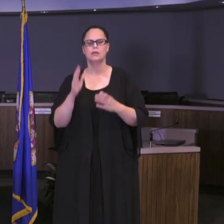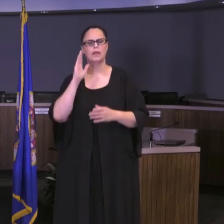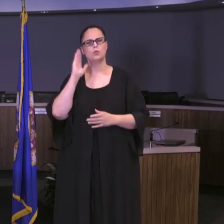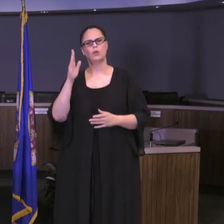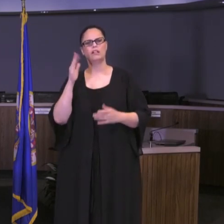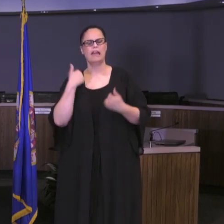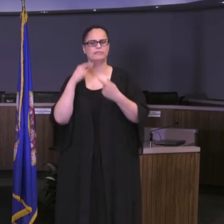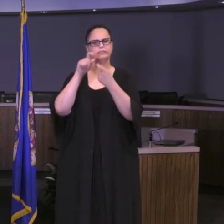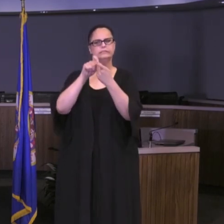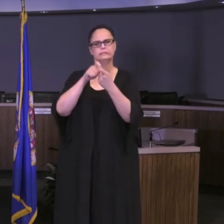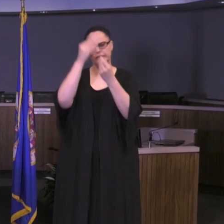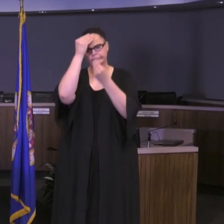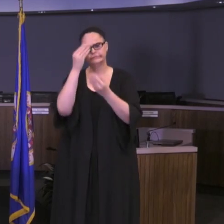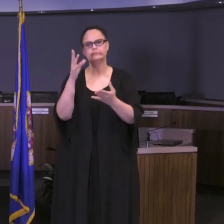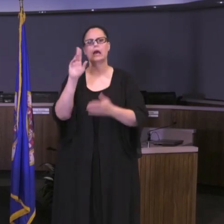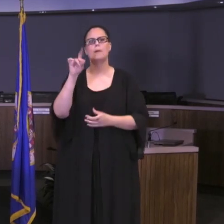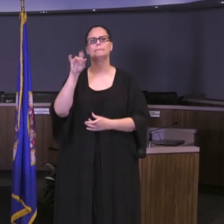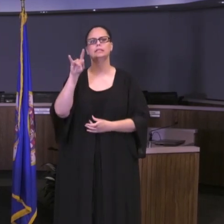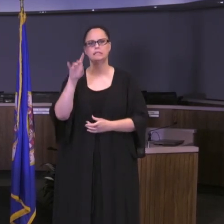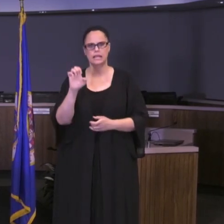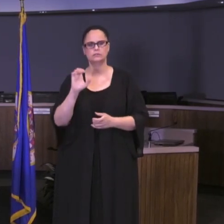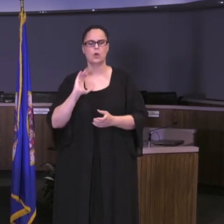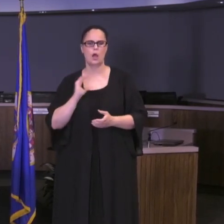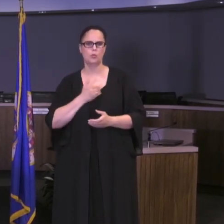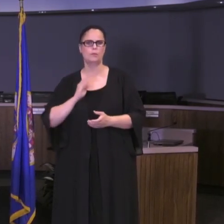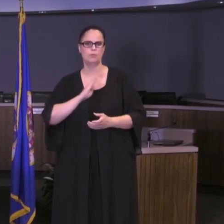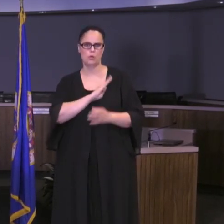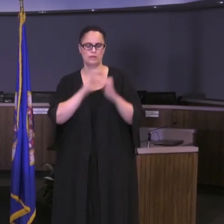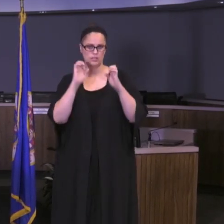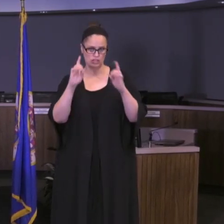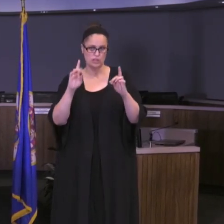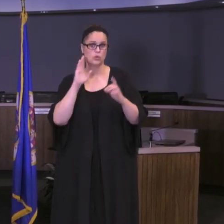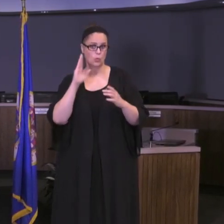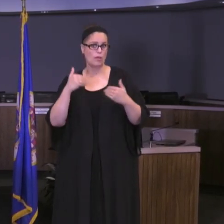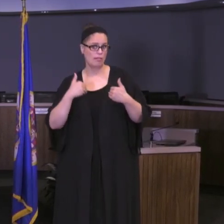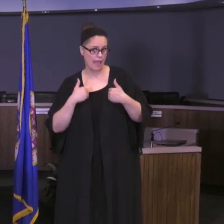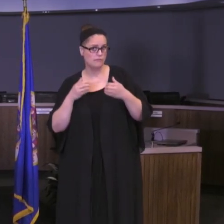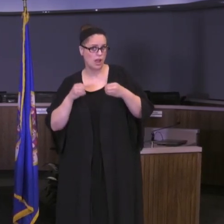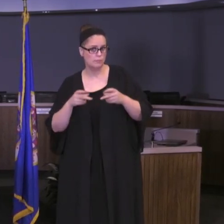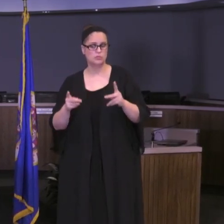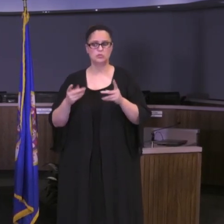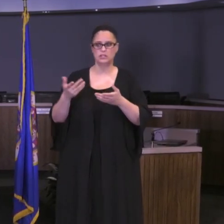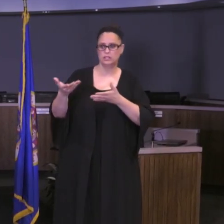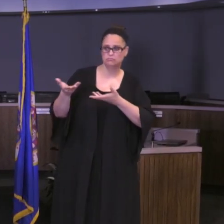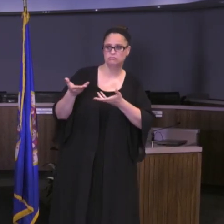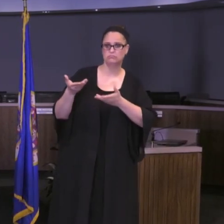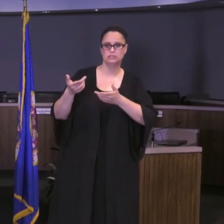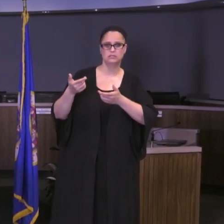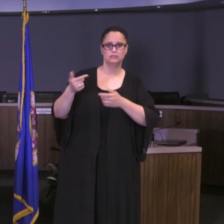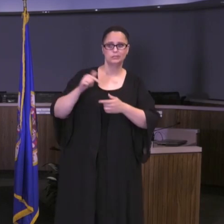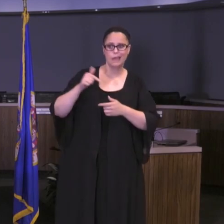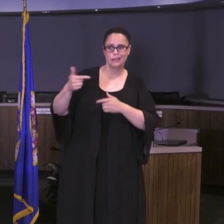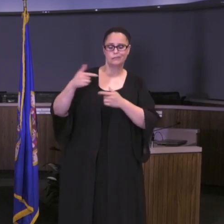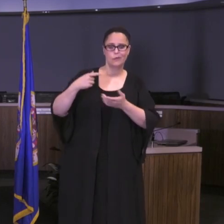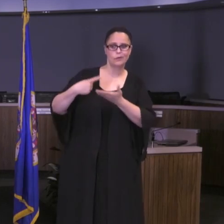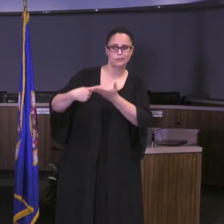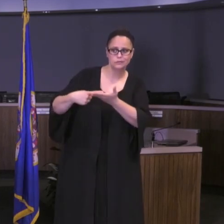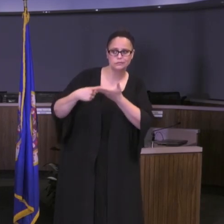detailed update to a Board of Education. There will be an opportunity for some conversation back and forth, and certainly questions that will go into more detail than I am